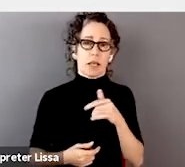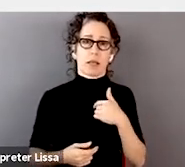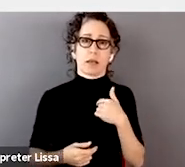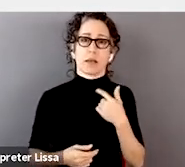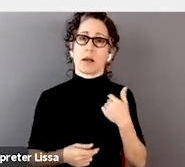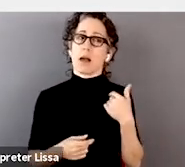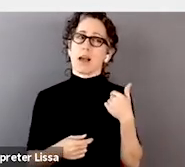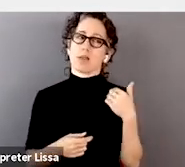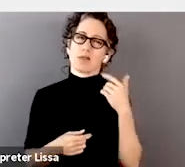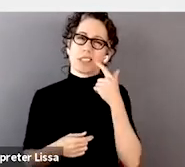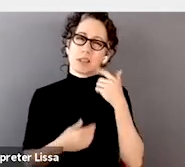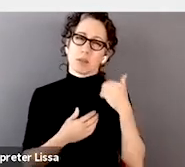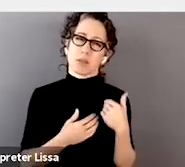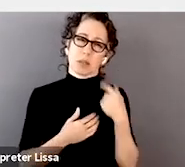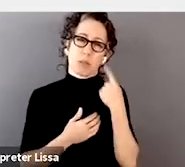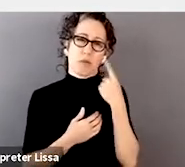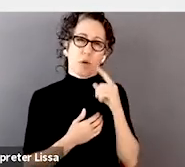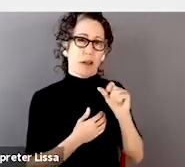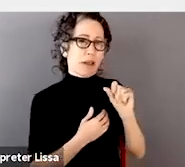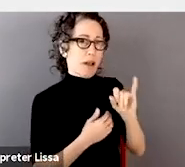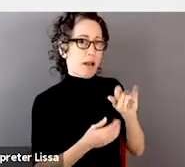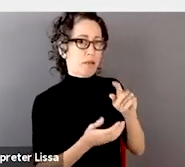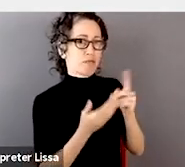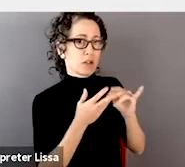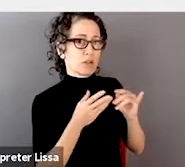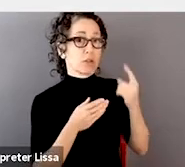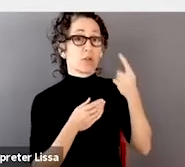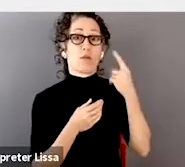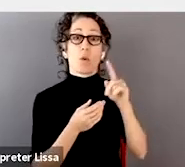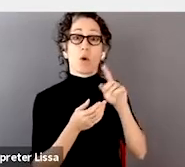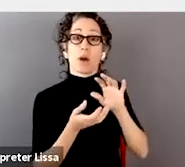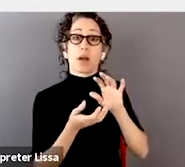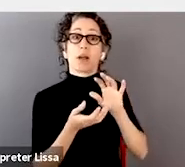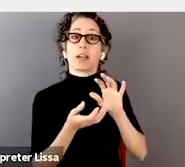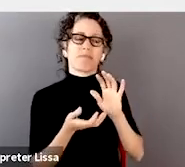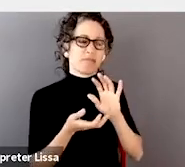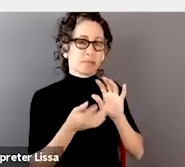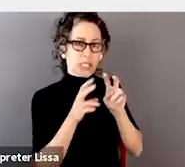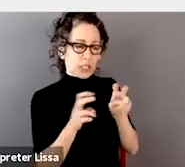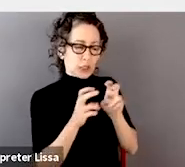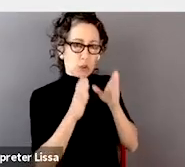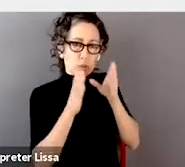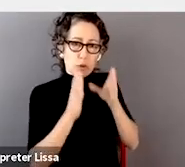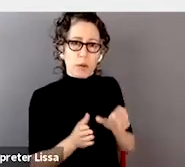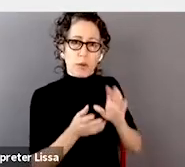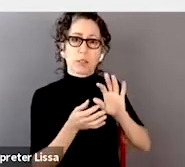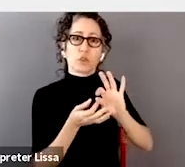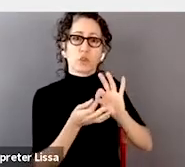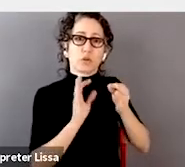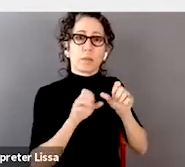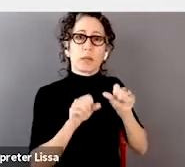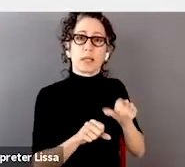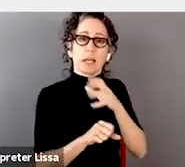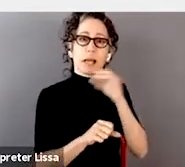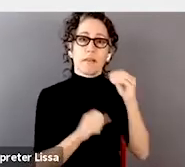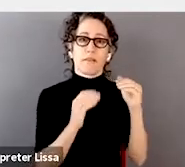for interpretability and fairness, and one of the projects was differential privacy of the type that was mentioned,